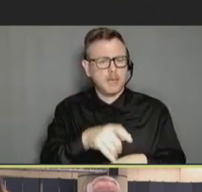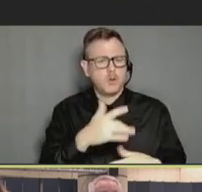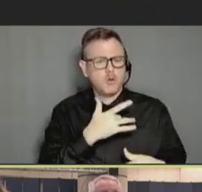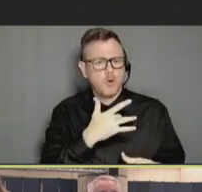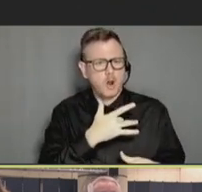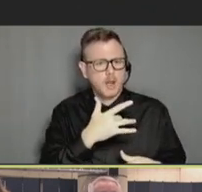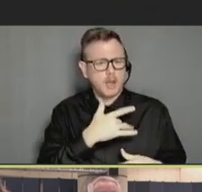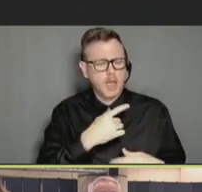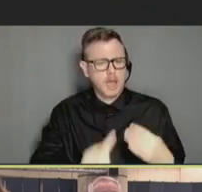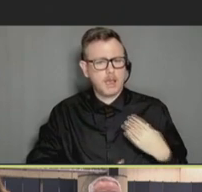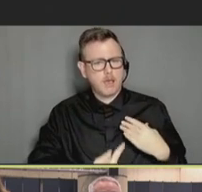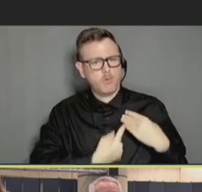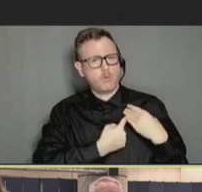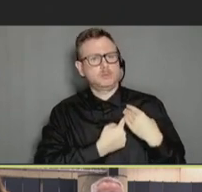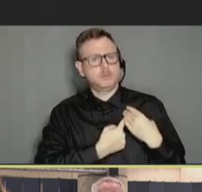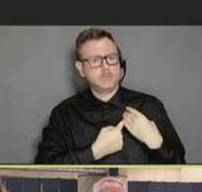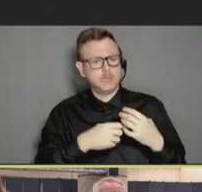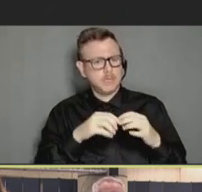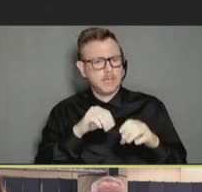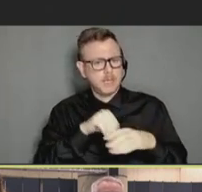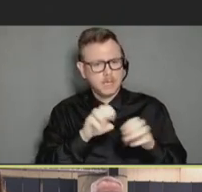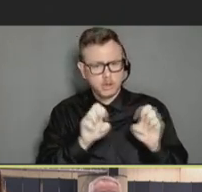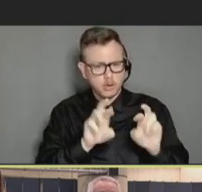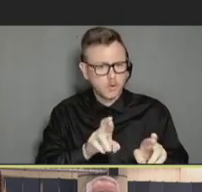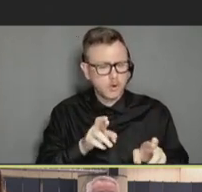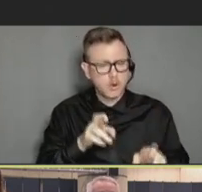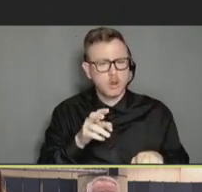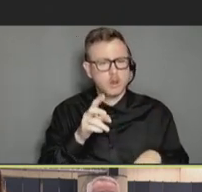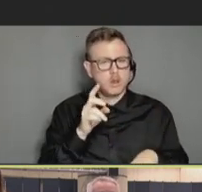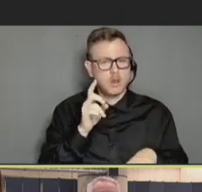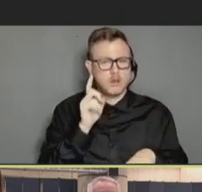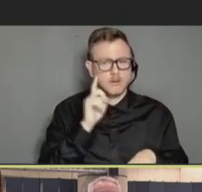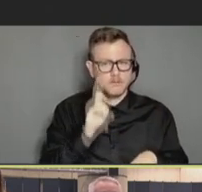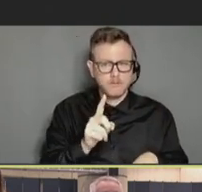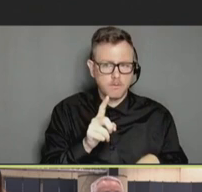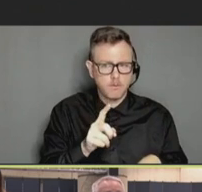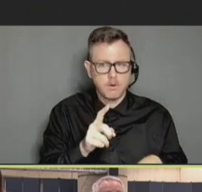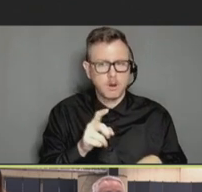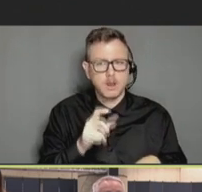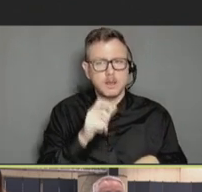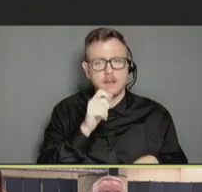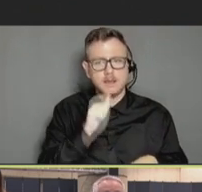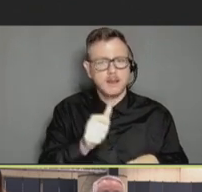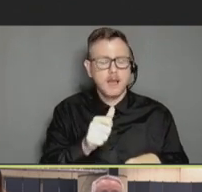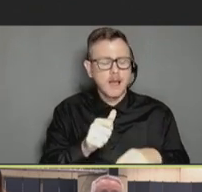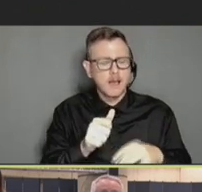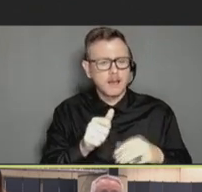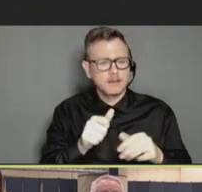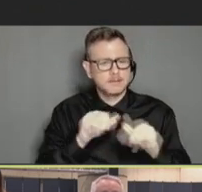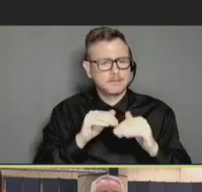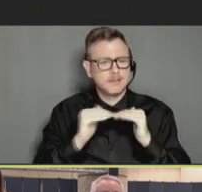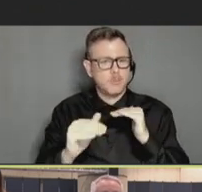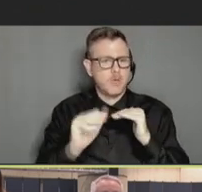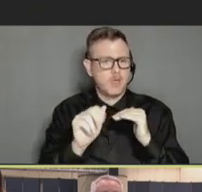emergency department with acute unstable angina. Yet it's so common, particularly by those